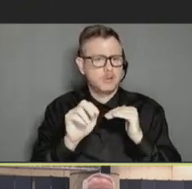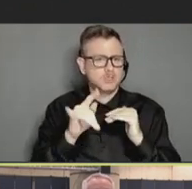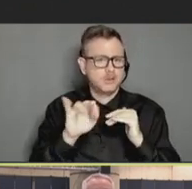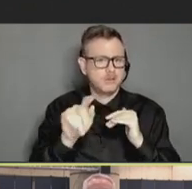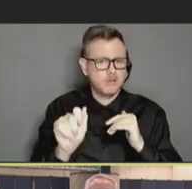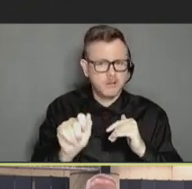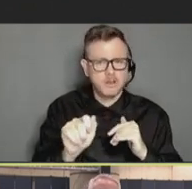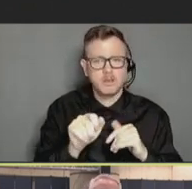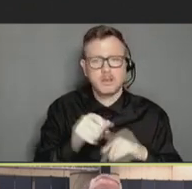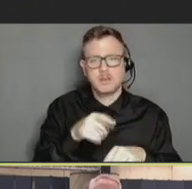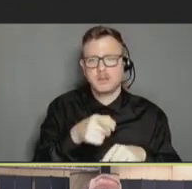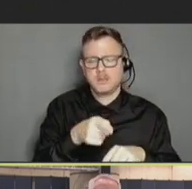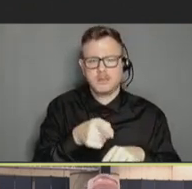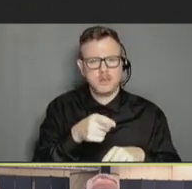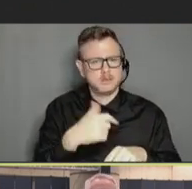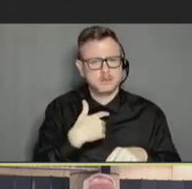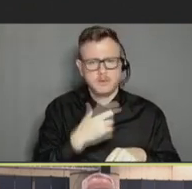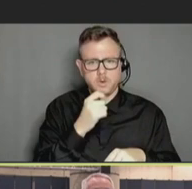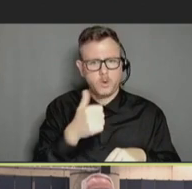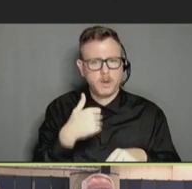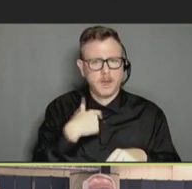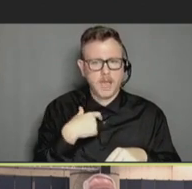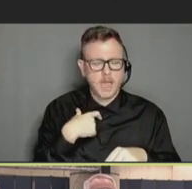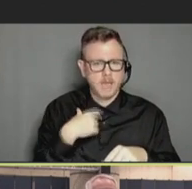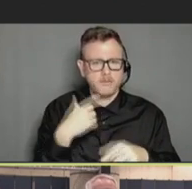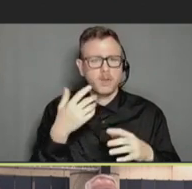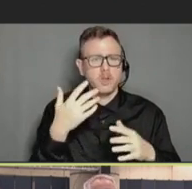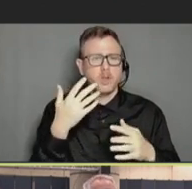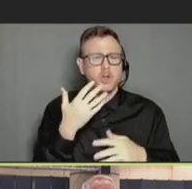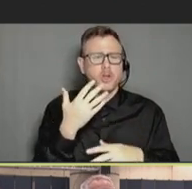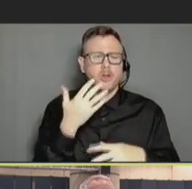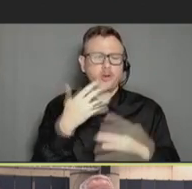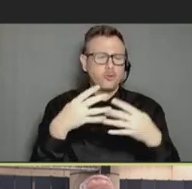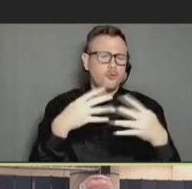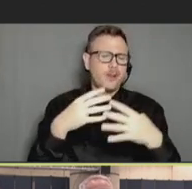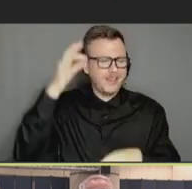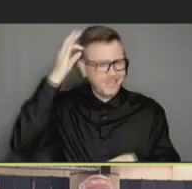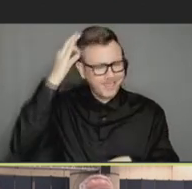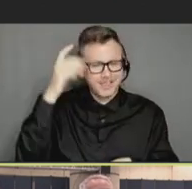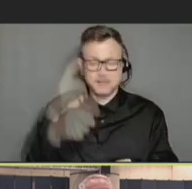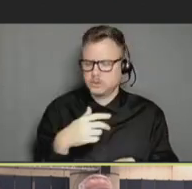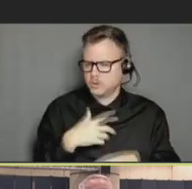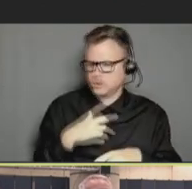that don't have any of this gray stuff in their hair. For people to say do you want